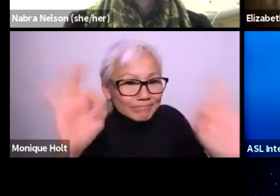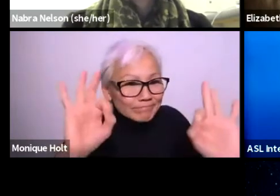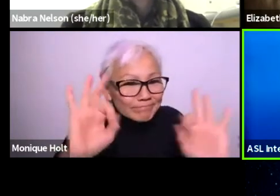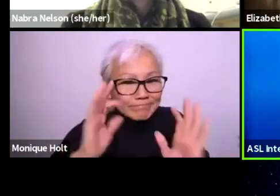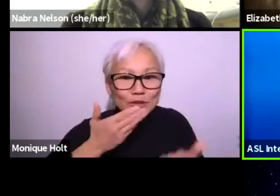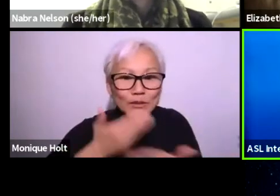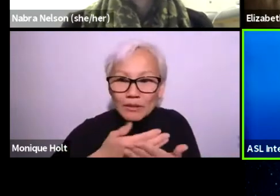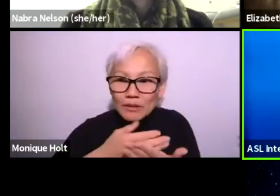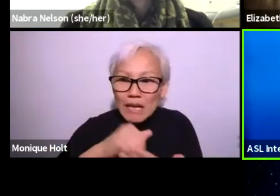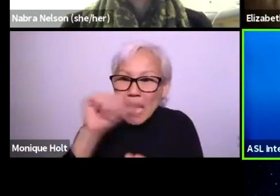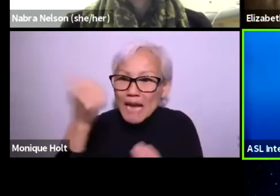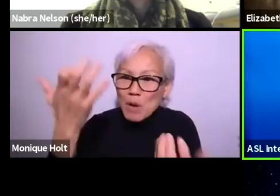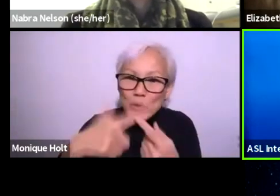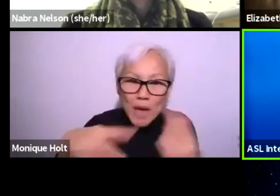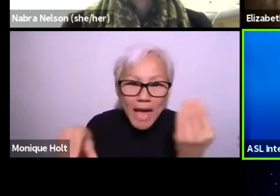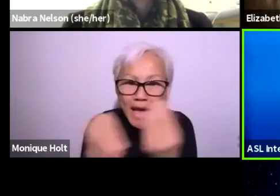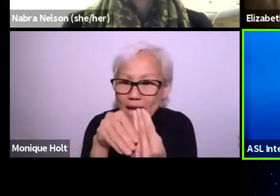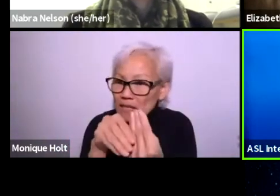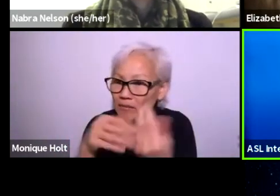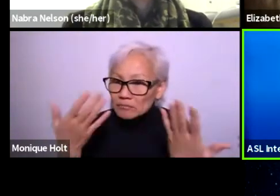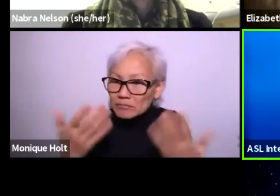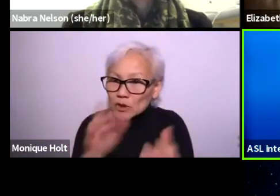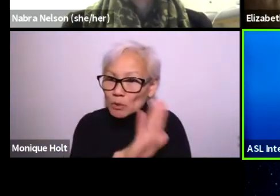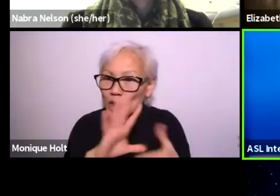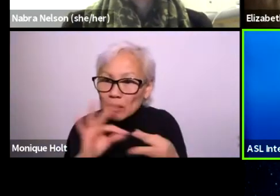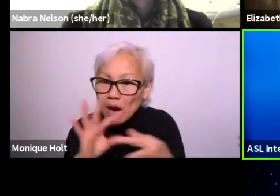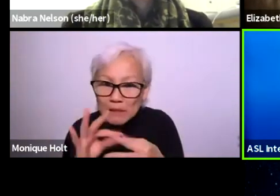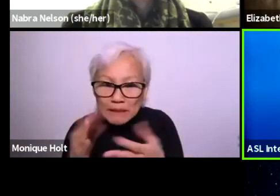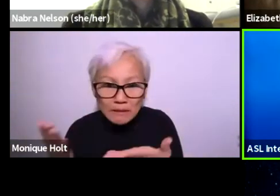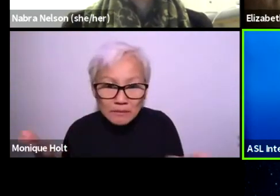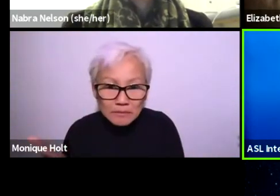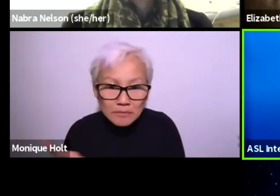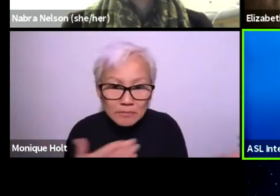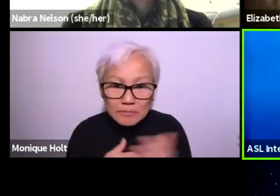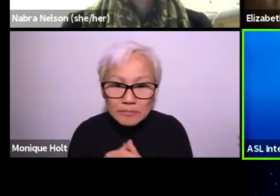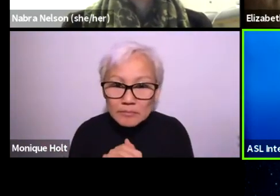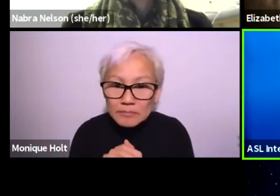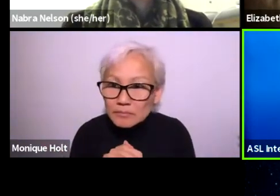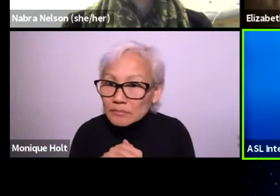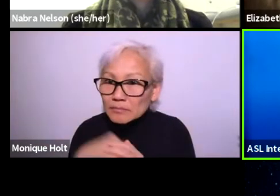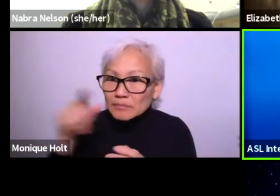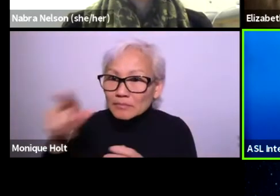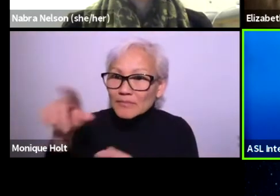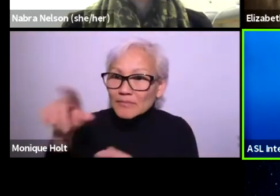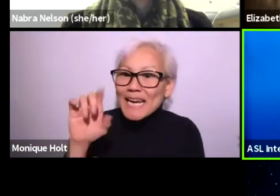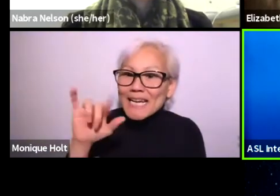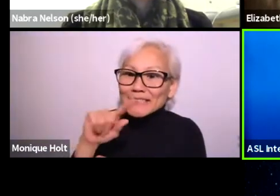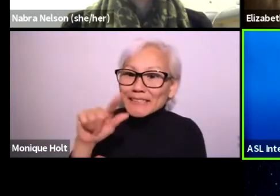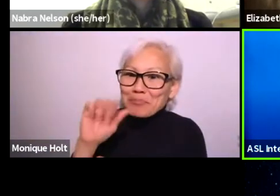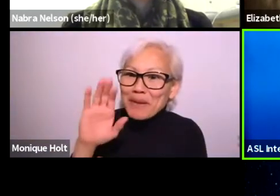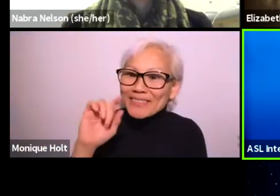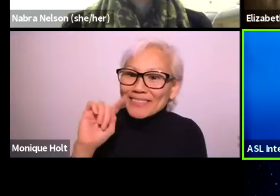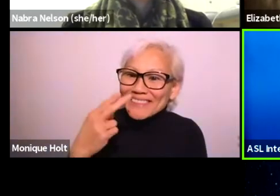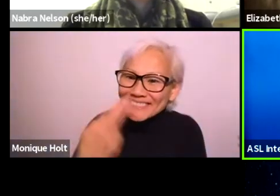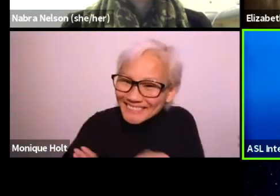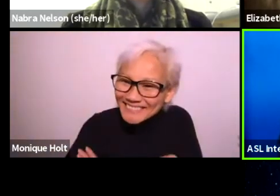Yes, definitely. Yes, good. Anybody else want to add to Emi's comments? Elizabeth?